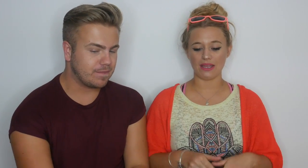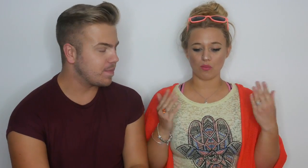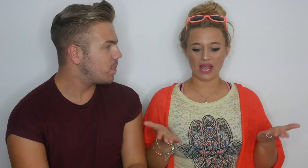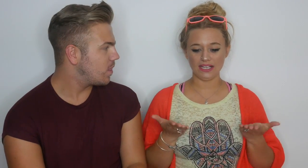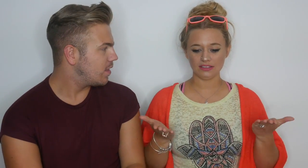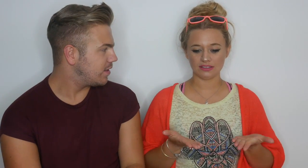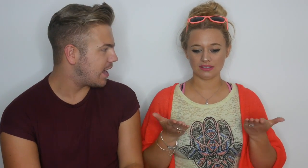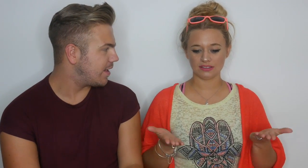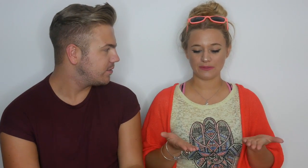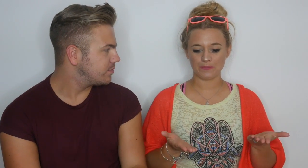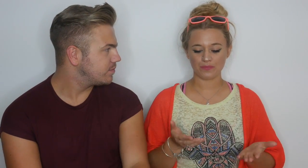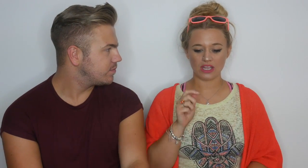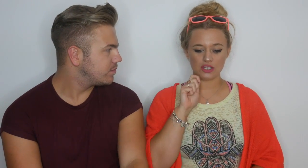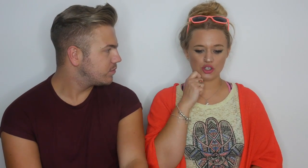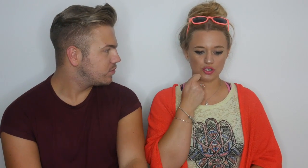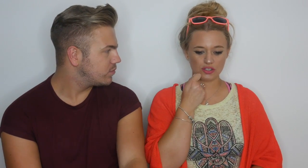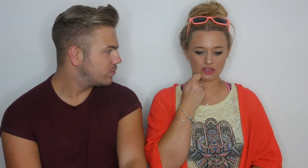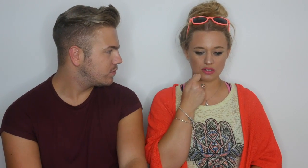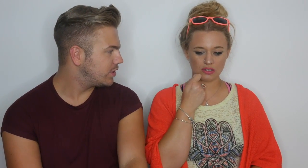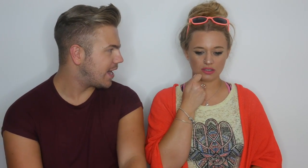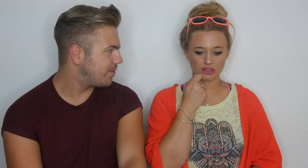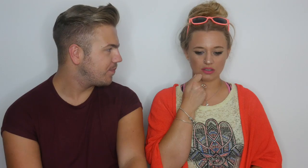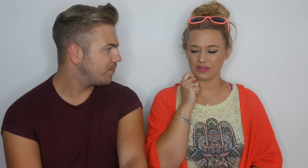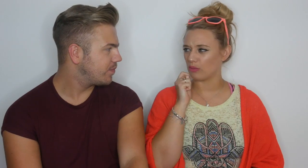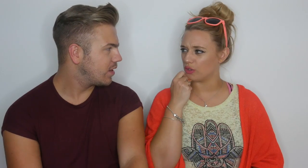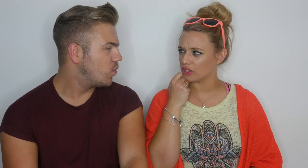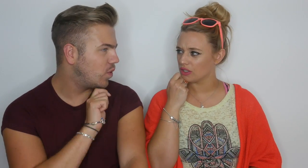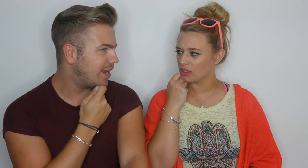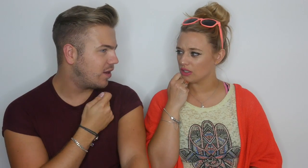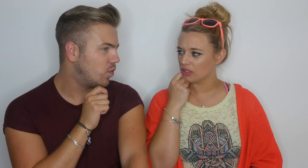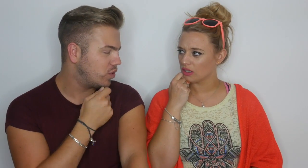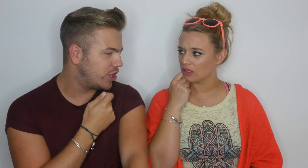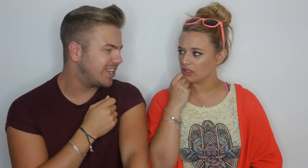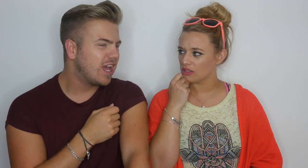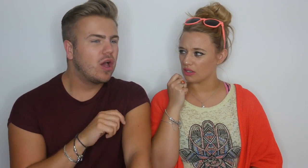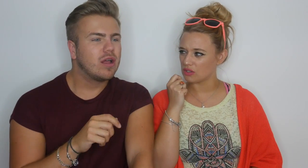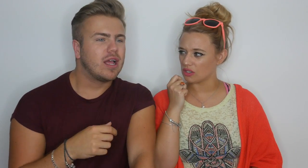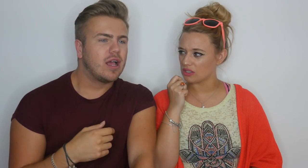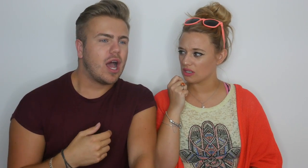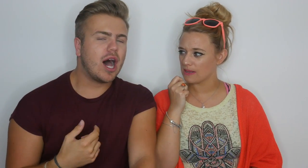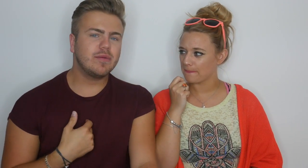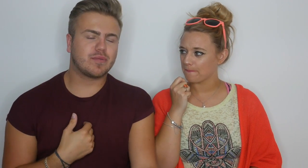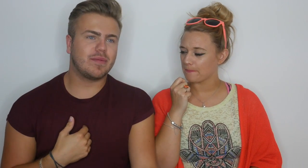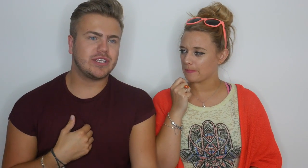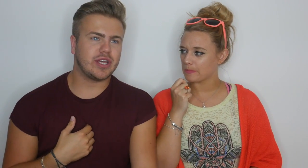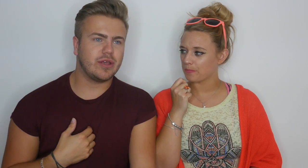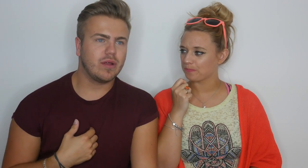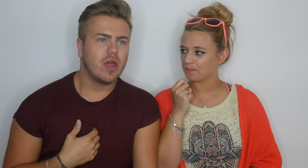L: Where Should. Or is that would? W: Will, or would. I would probably do...